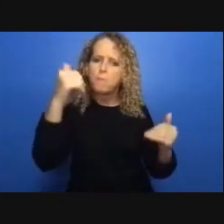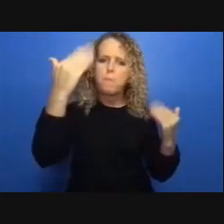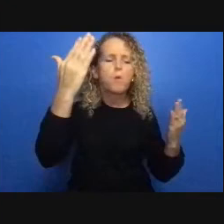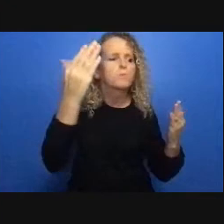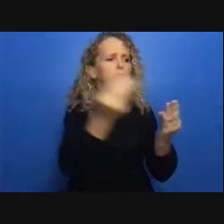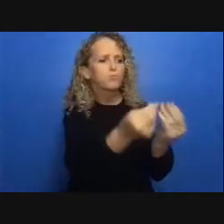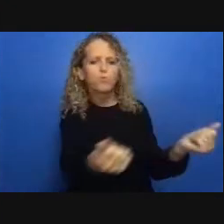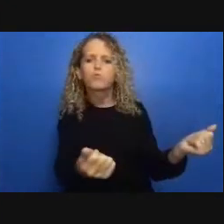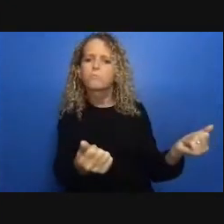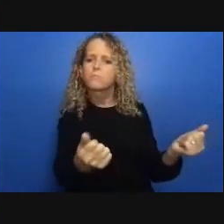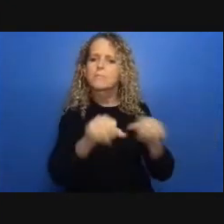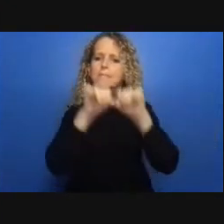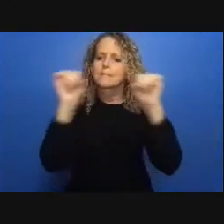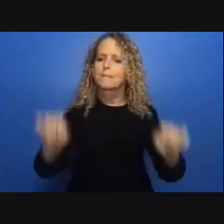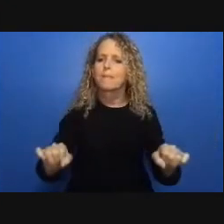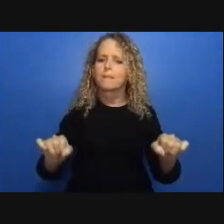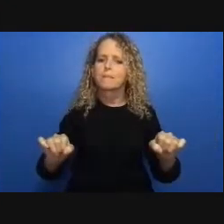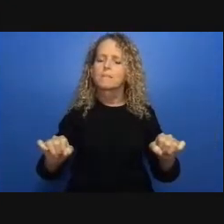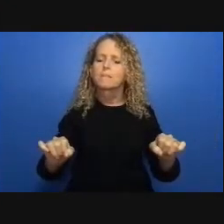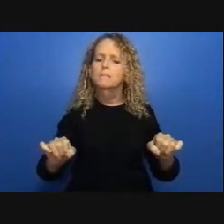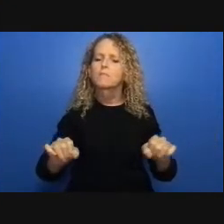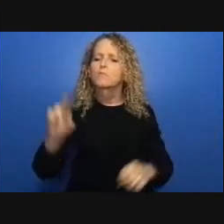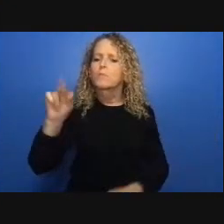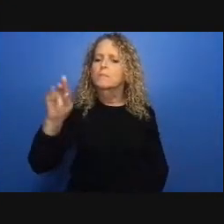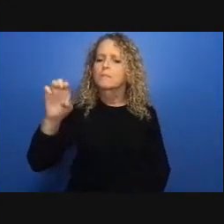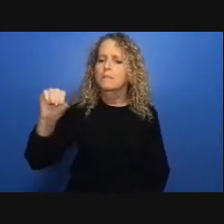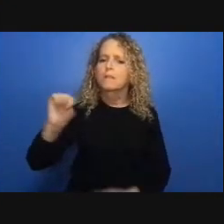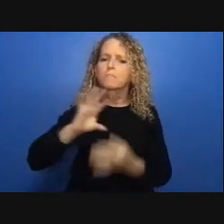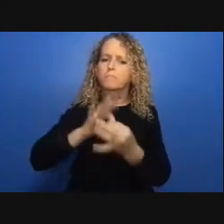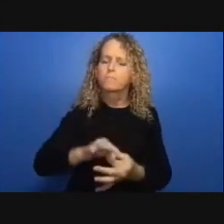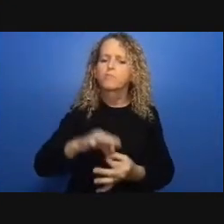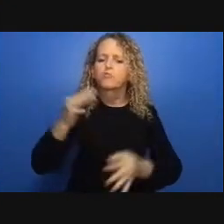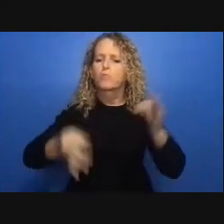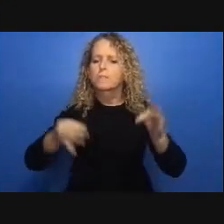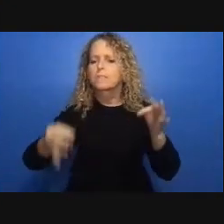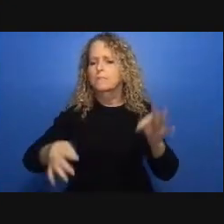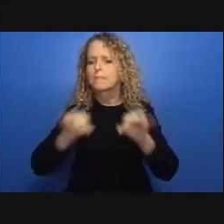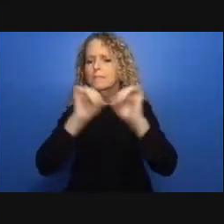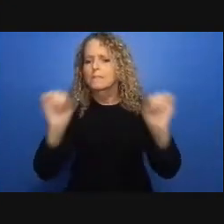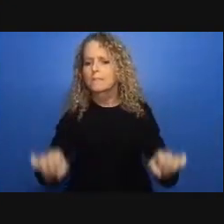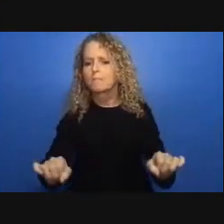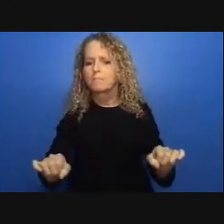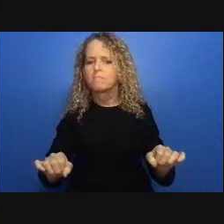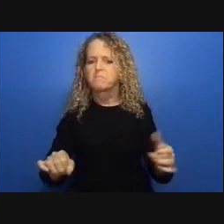in Nova Scotia in comparison to jurisdictions like the federal jurisdiction which did not engage in